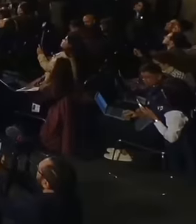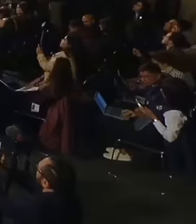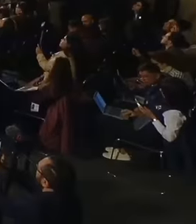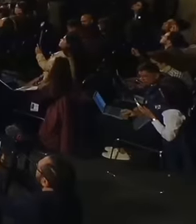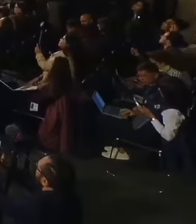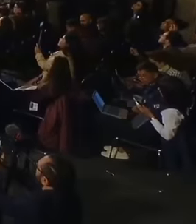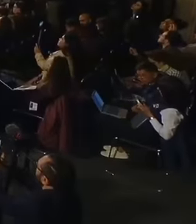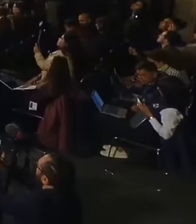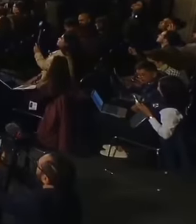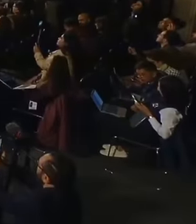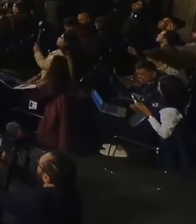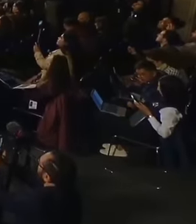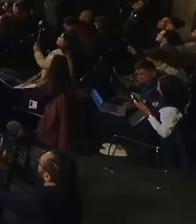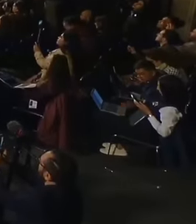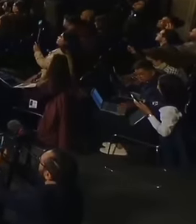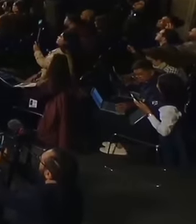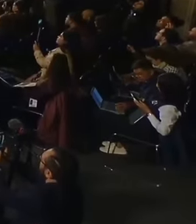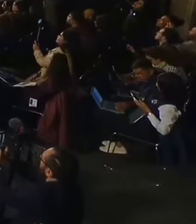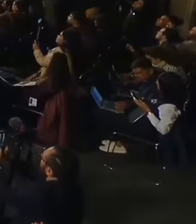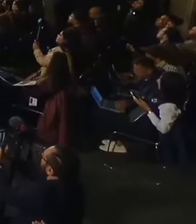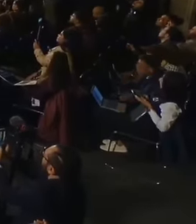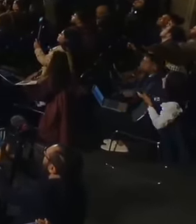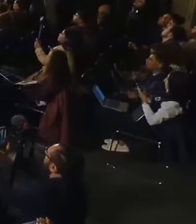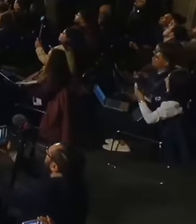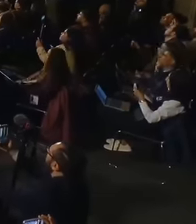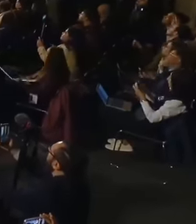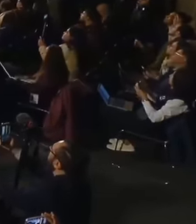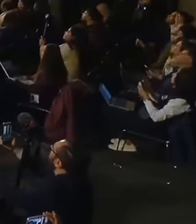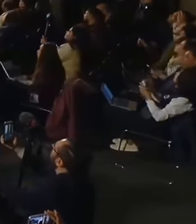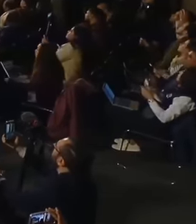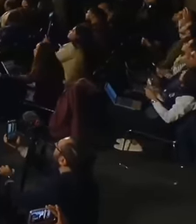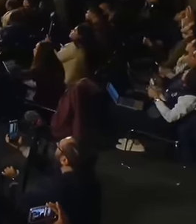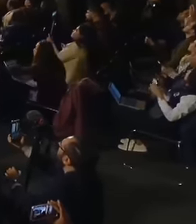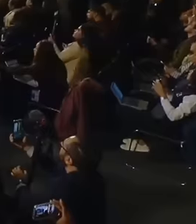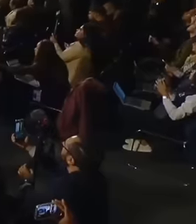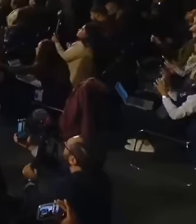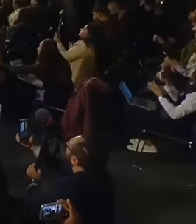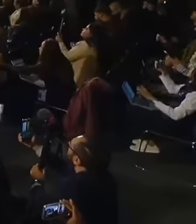This is how President Claudia Shena arrives to the first morning in the